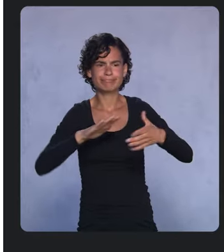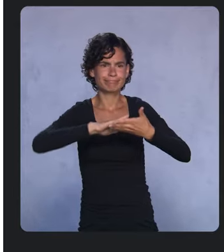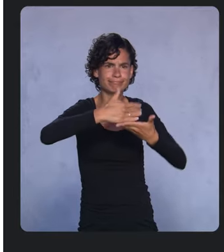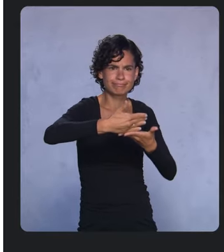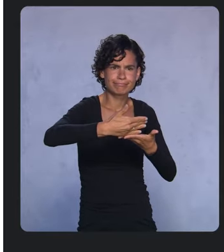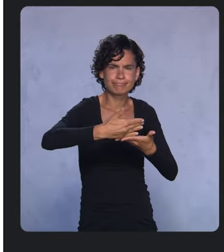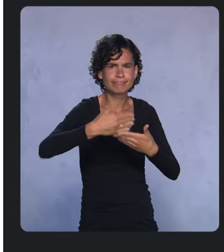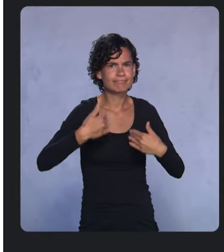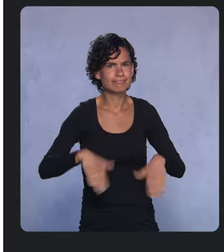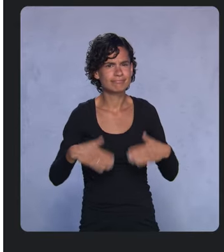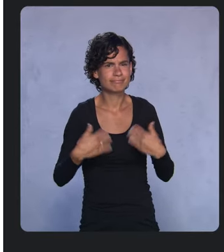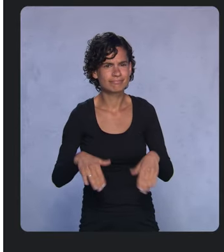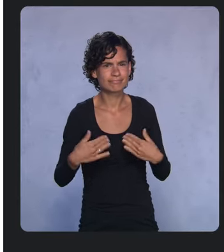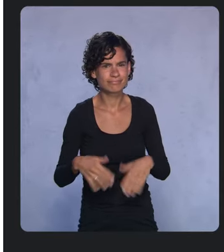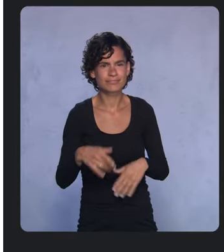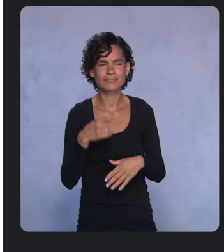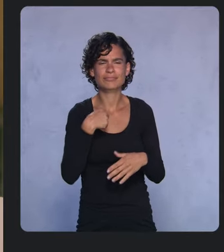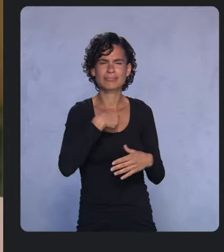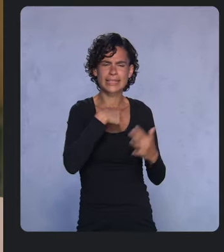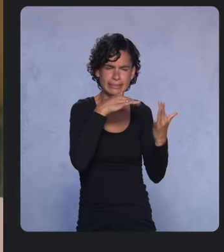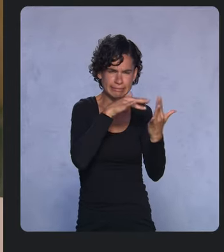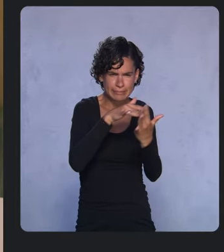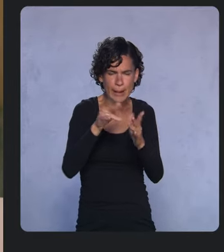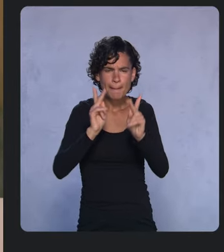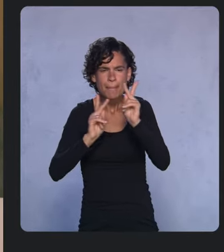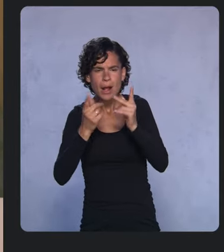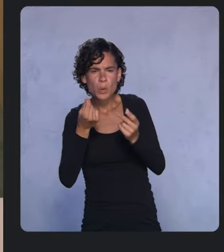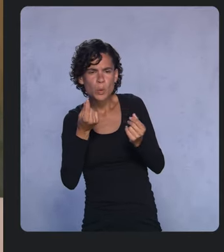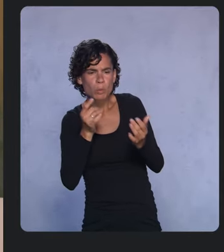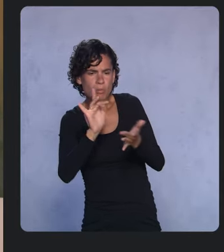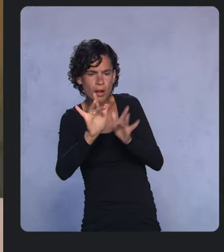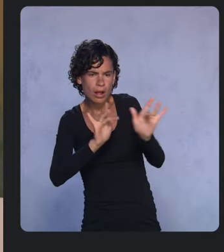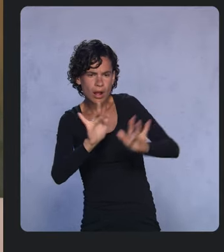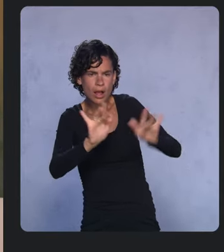We studied how people interact with large screens like where their fingers and their thumbs are placed,